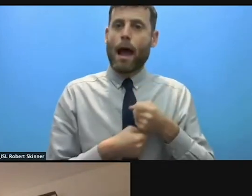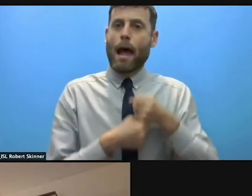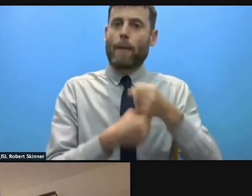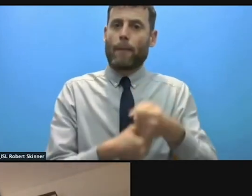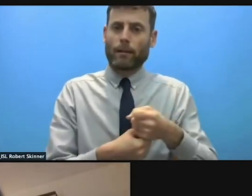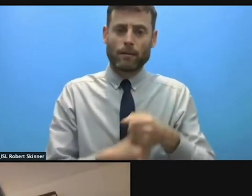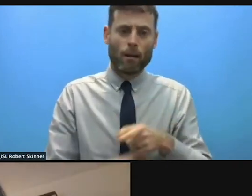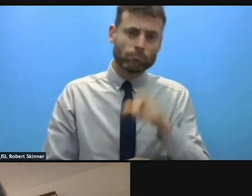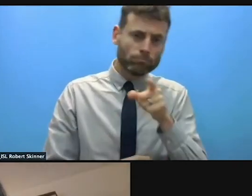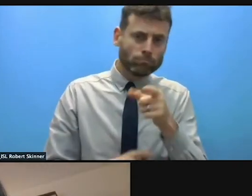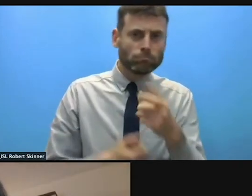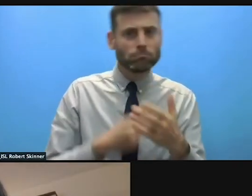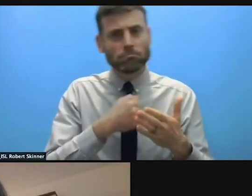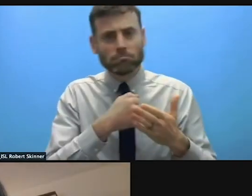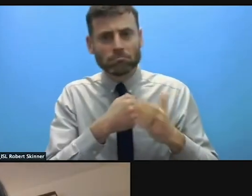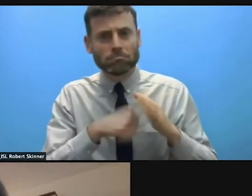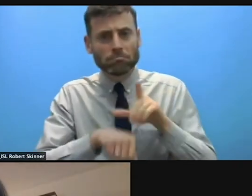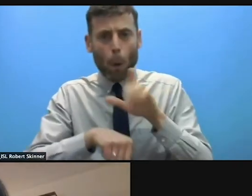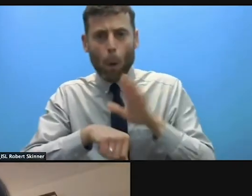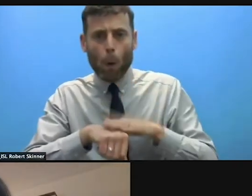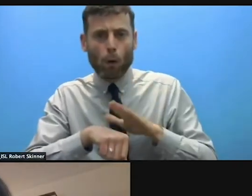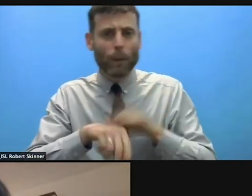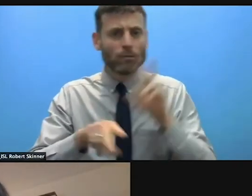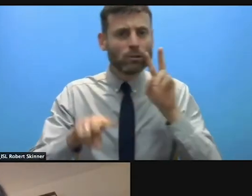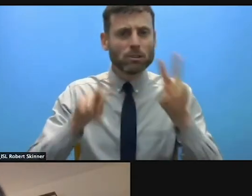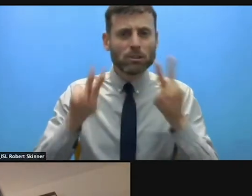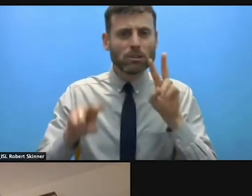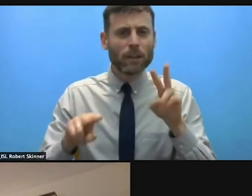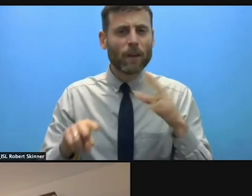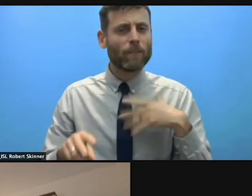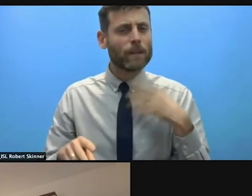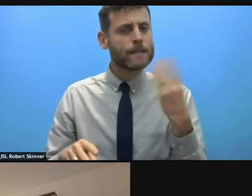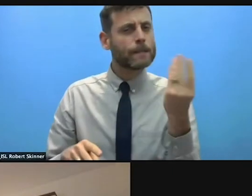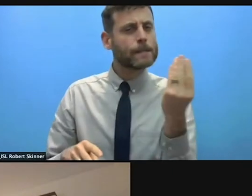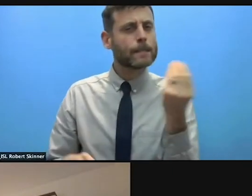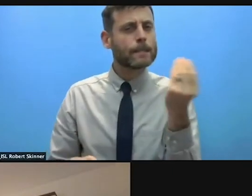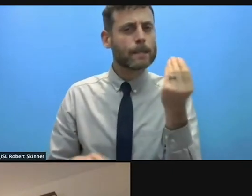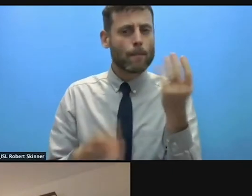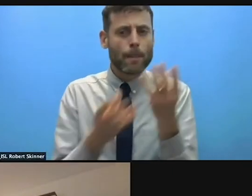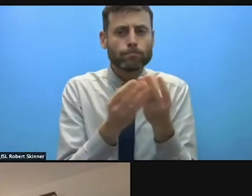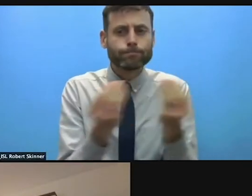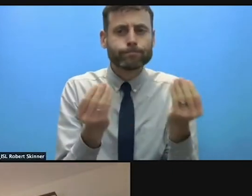about neglected components in protection activities. What haven't you heard in this